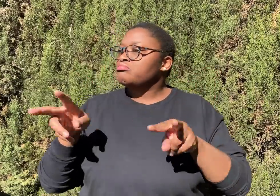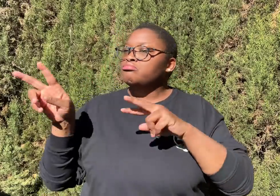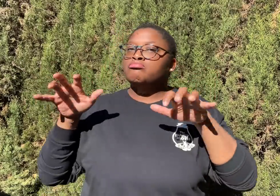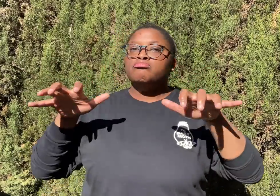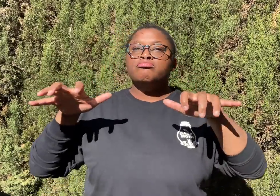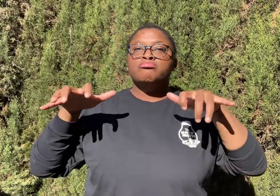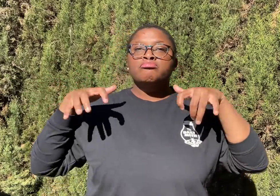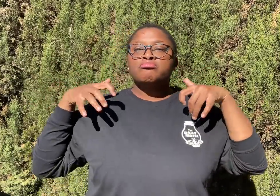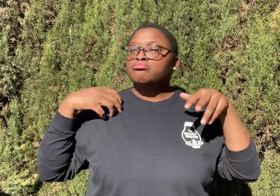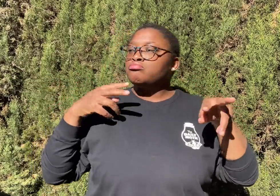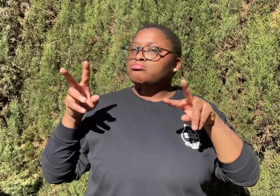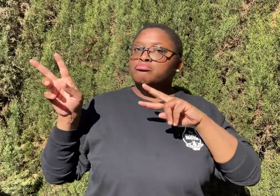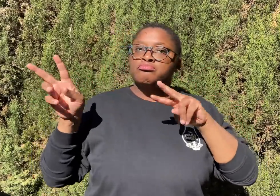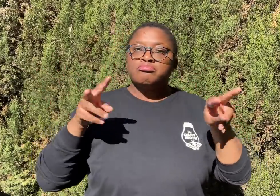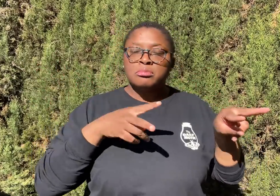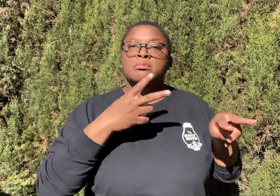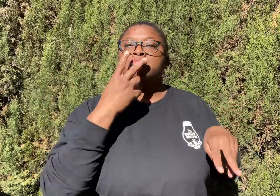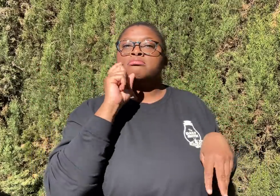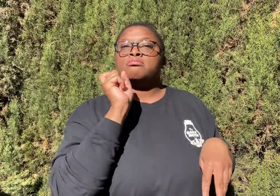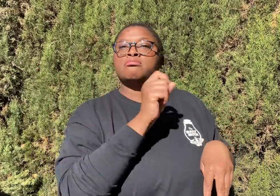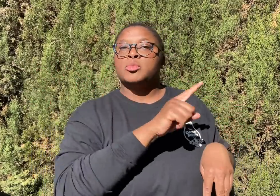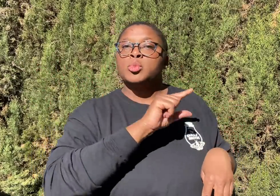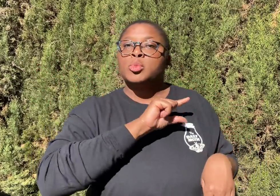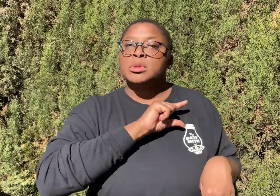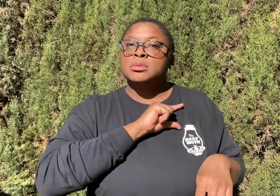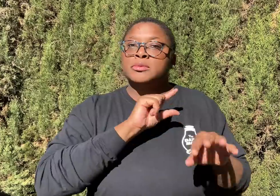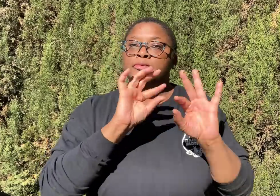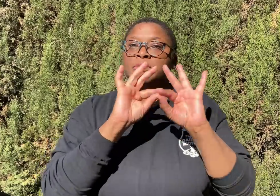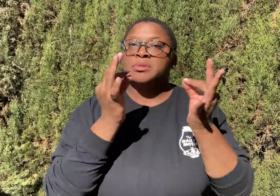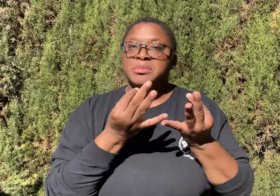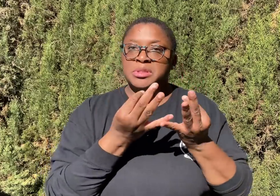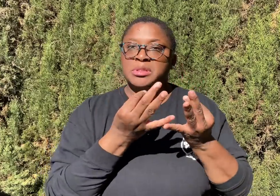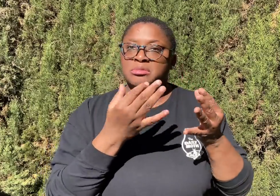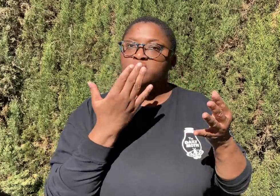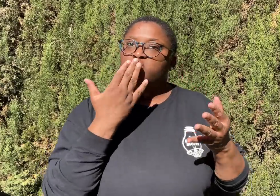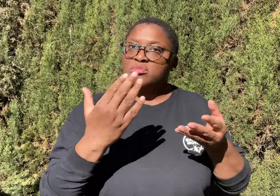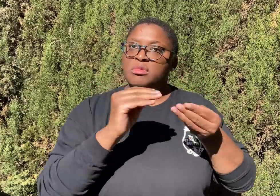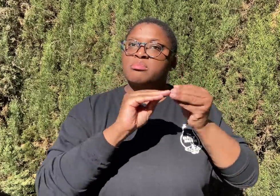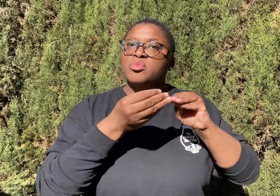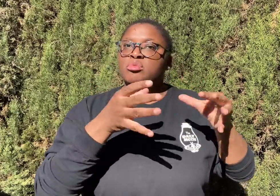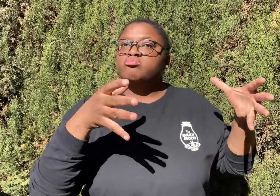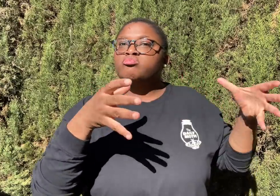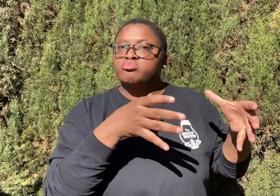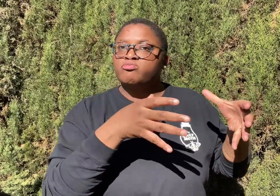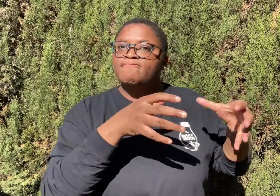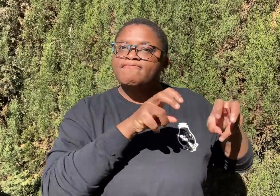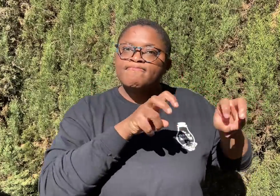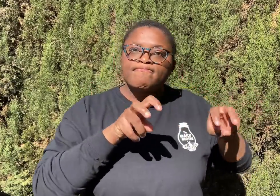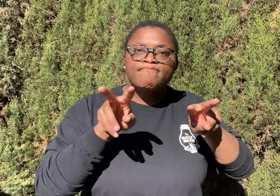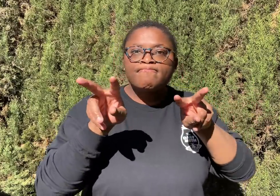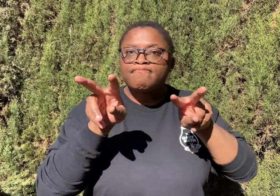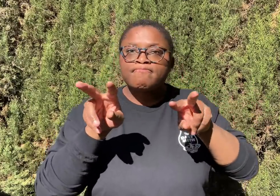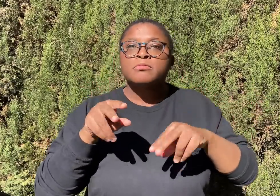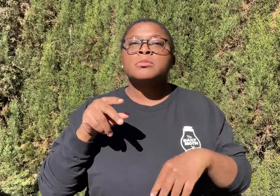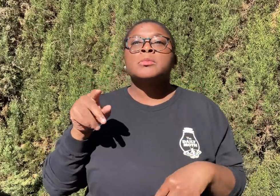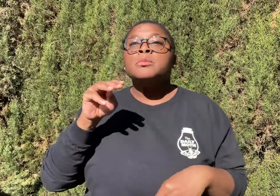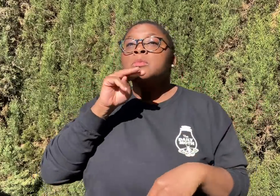When I looked at the gallery, I saw members of Grant’s family. There was a sizable group.